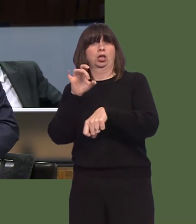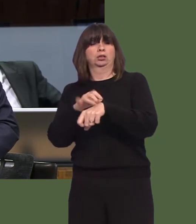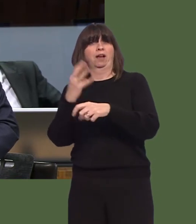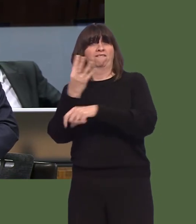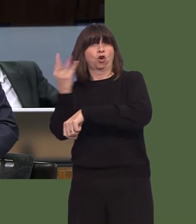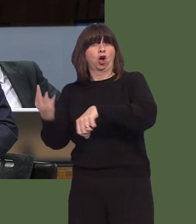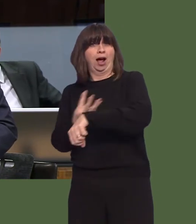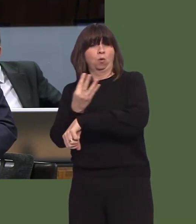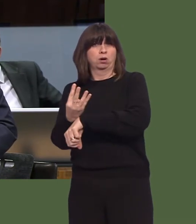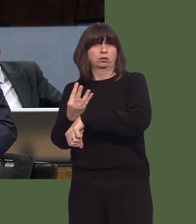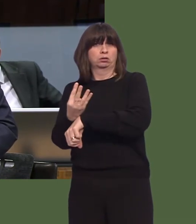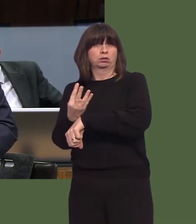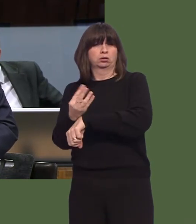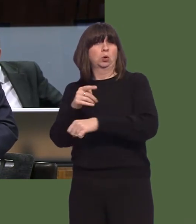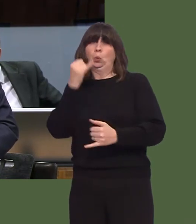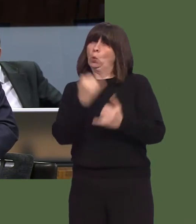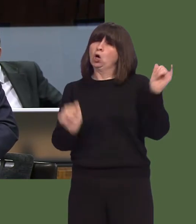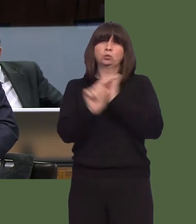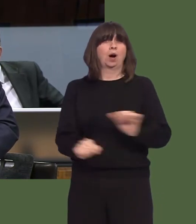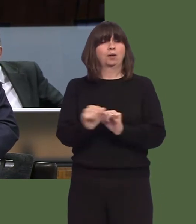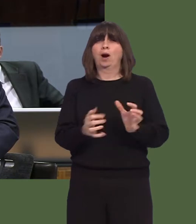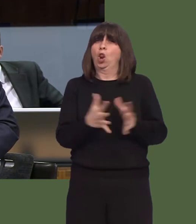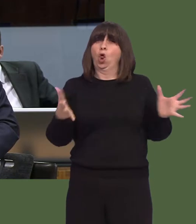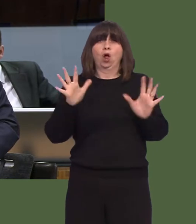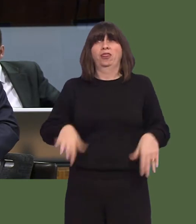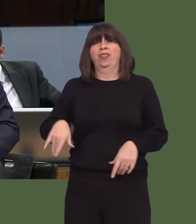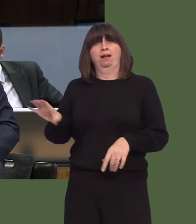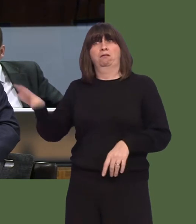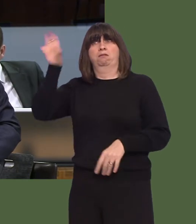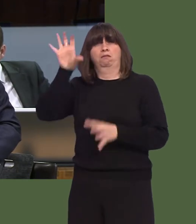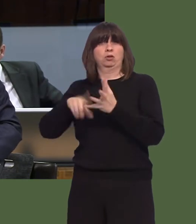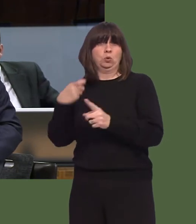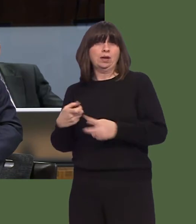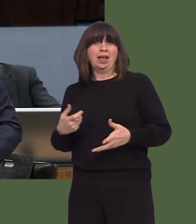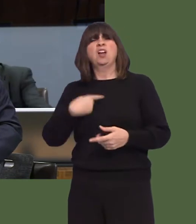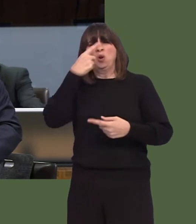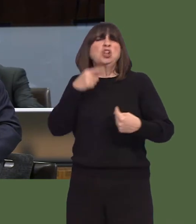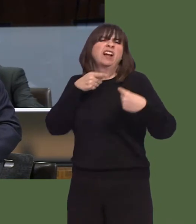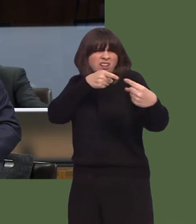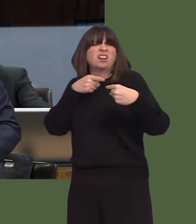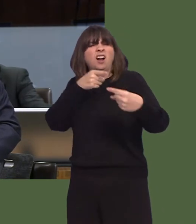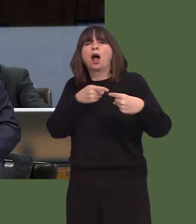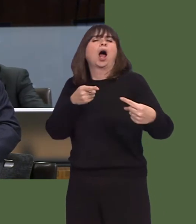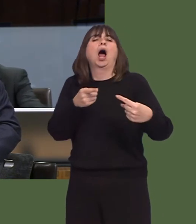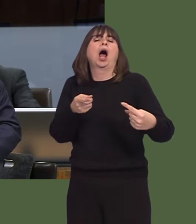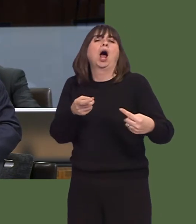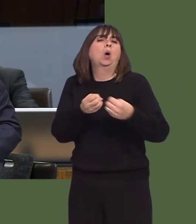were excessive here in Wales as opposed to other parts of the United Kingdom. You and I can have a political ding-dong about this and it won't really advance the argument